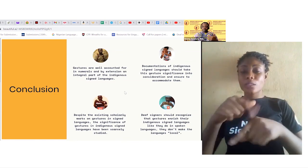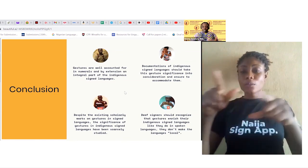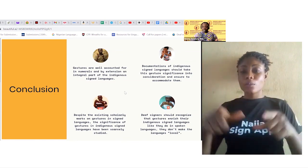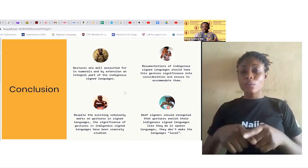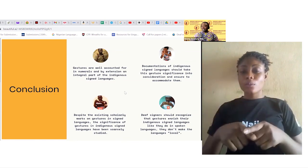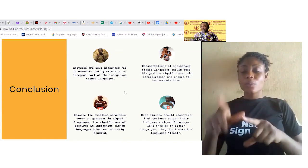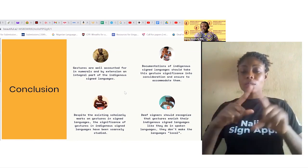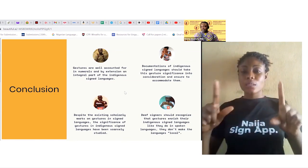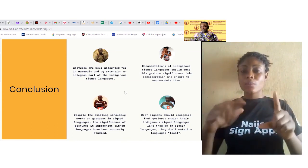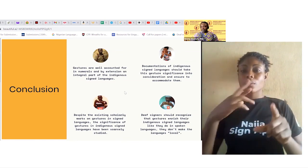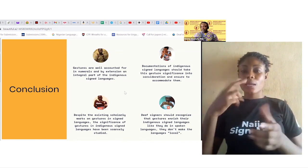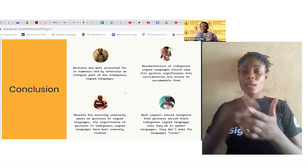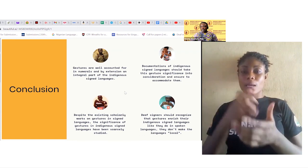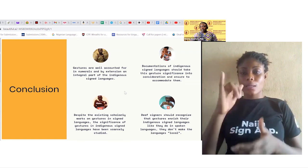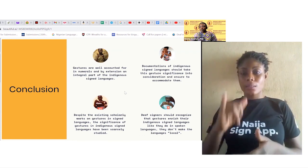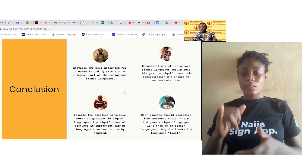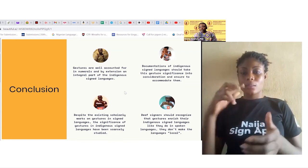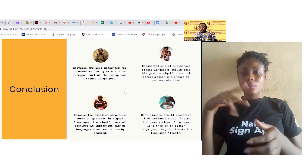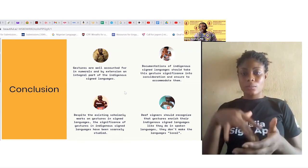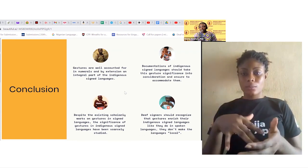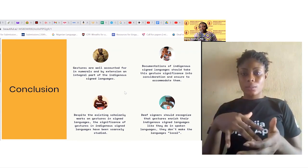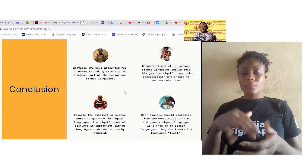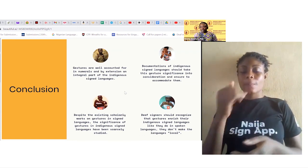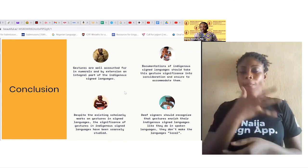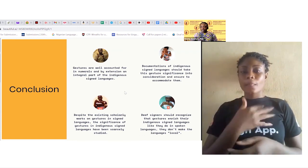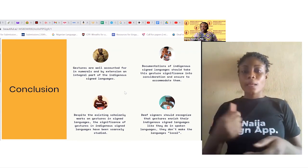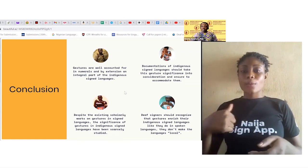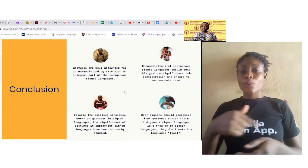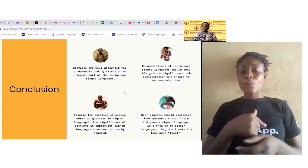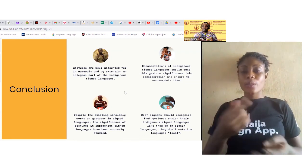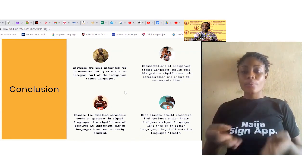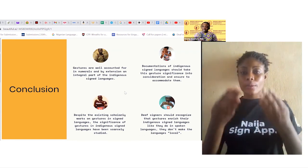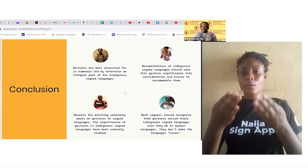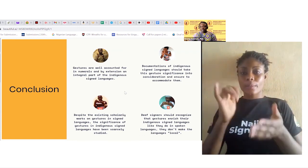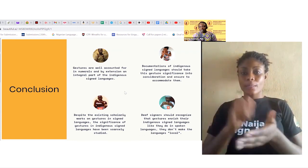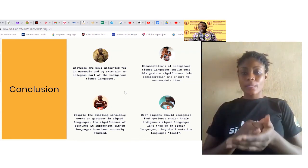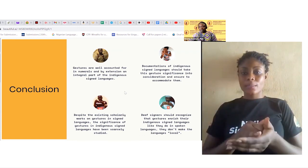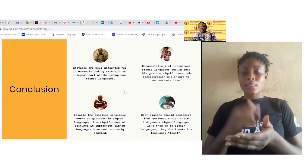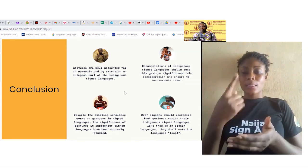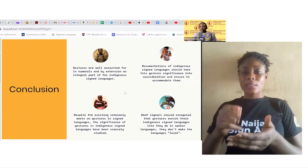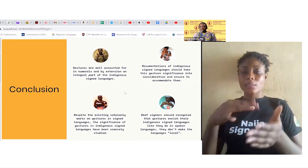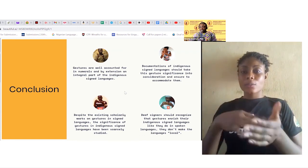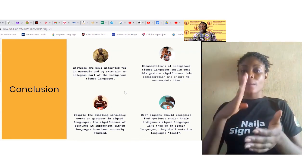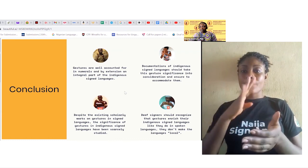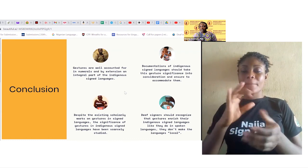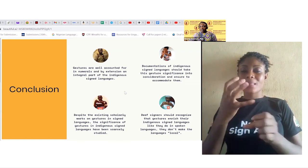been studied and we recommend that such studies you know be taken undertaken by